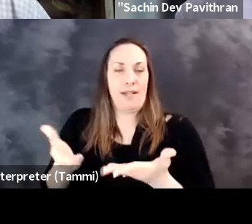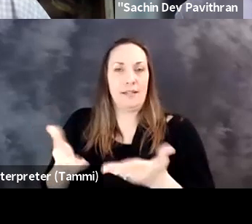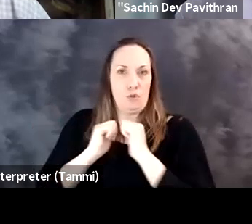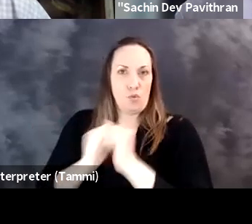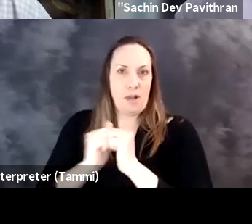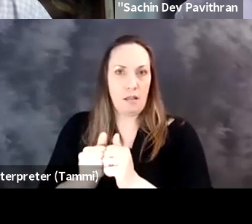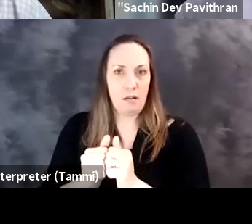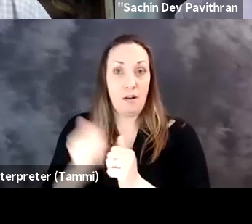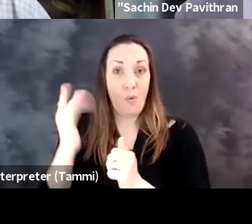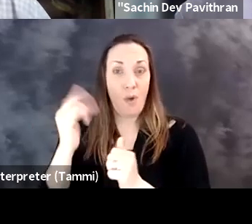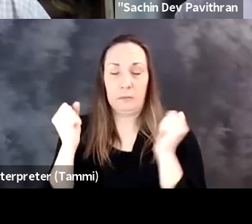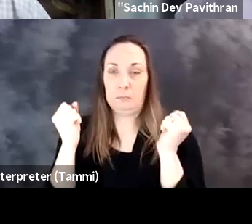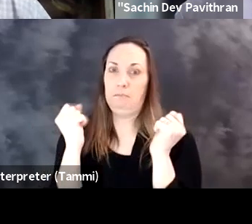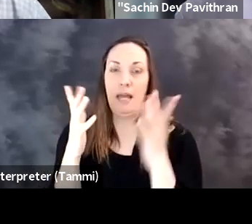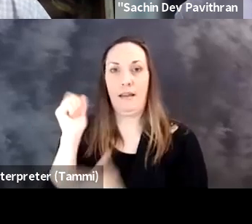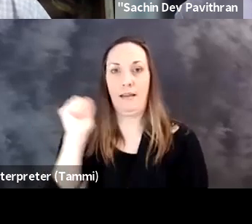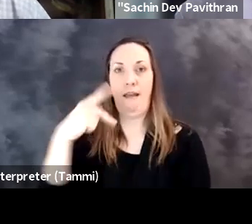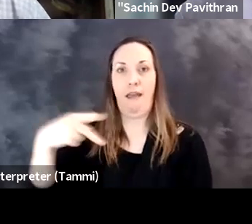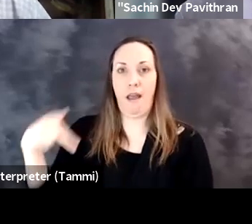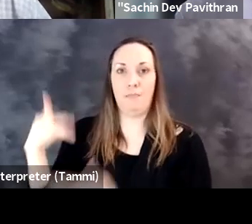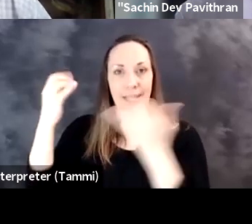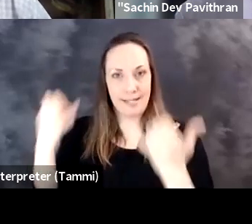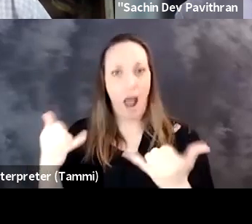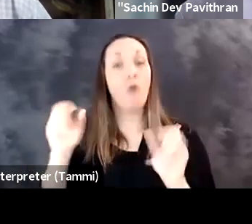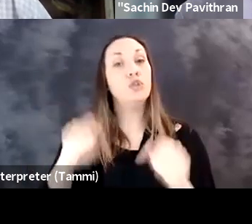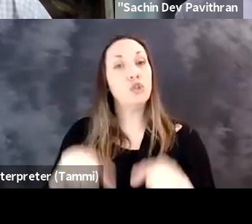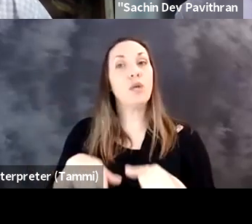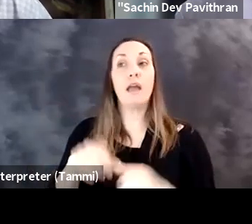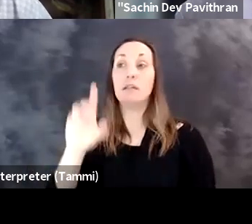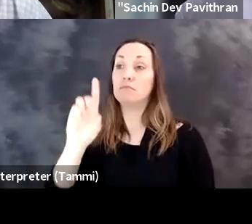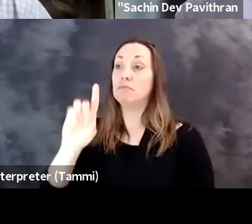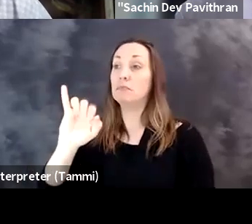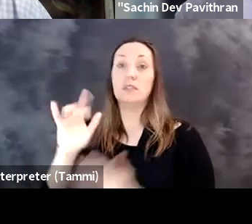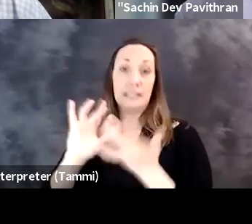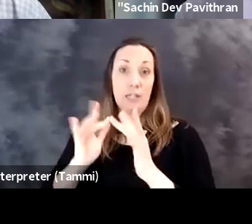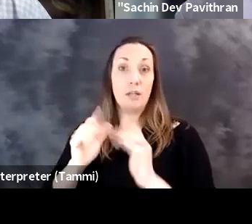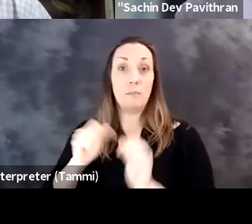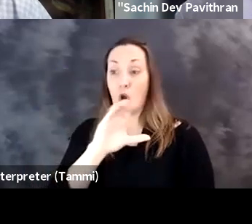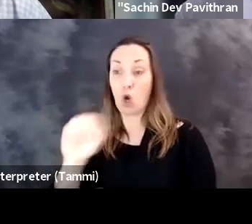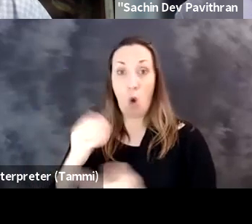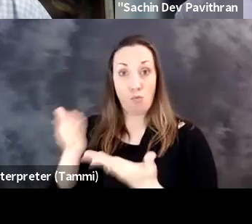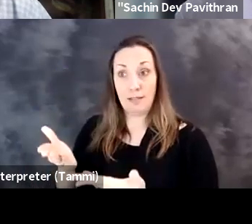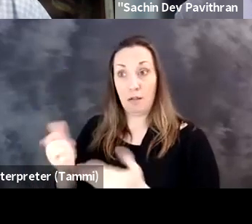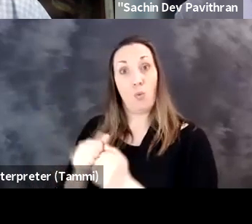collaborating and be copresent with each other. Because there are other plethora of apps